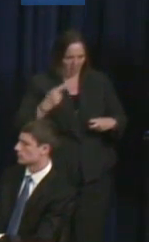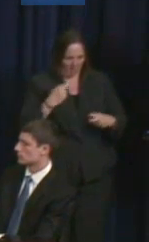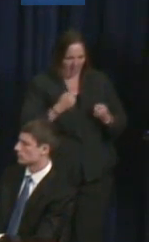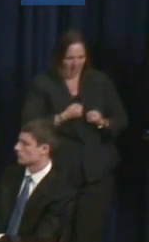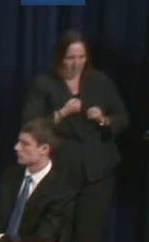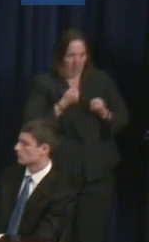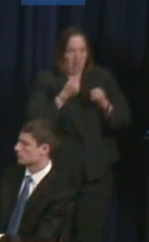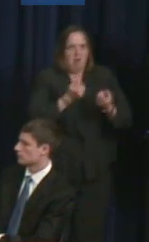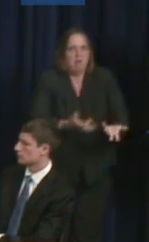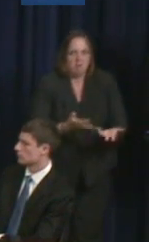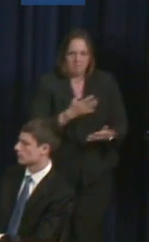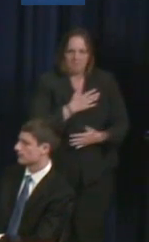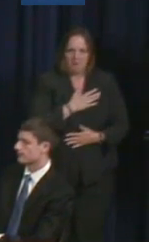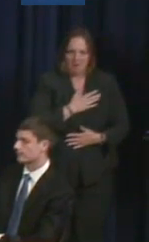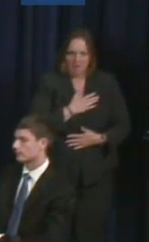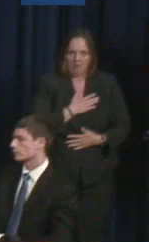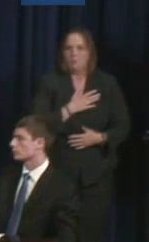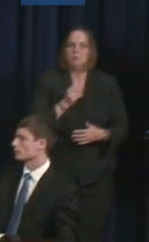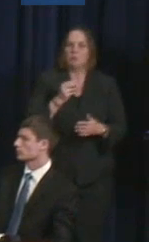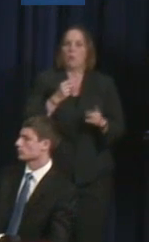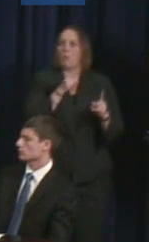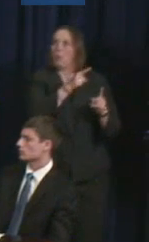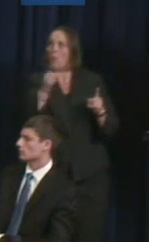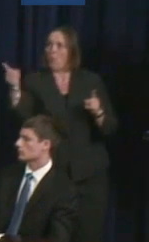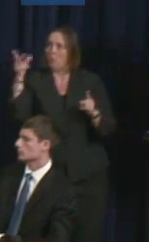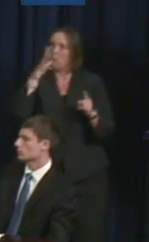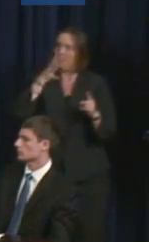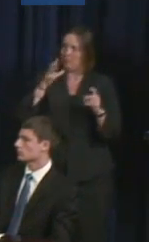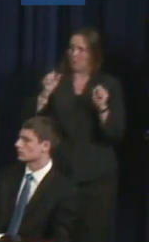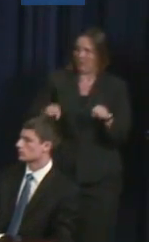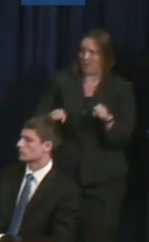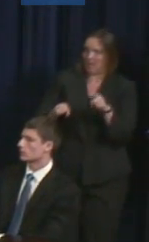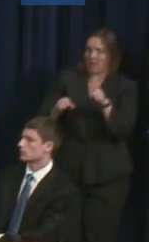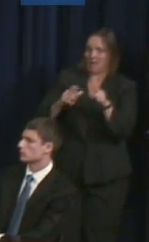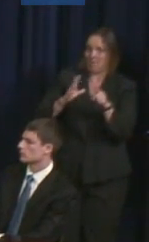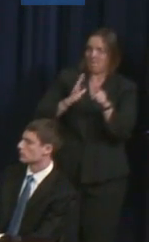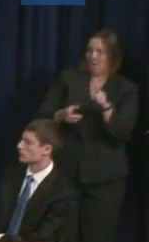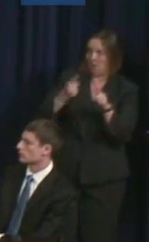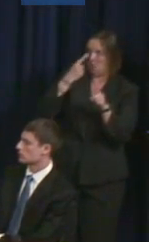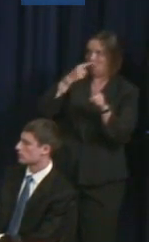their letters to their younger selves. And it just sort of spawned into this whole community